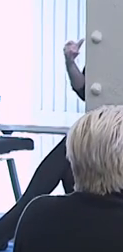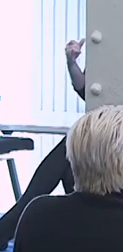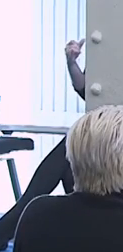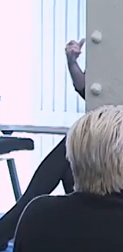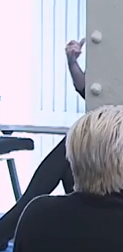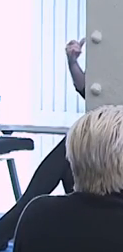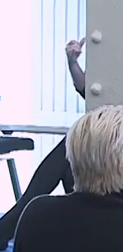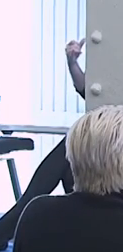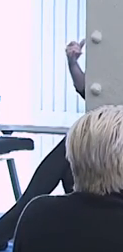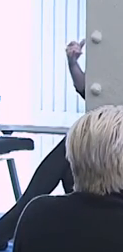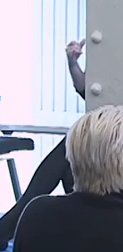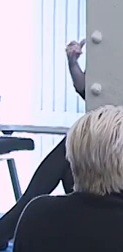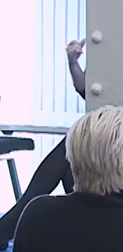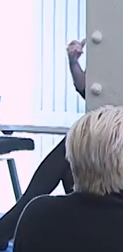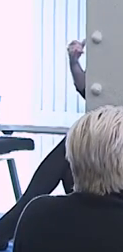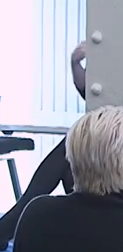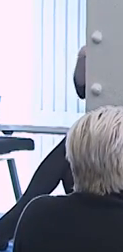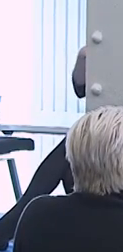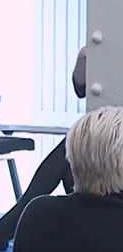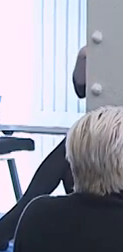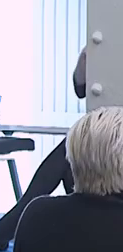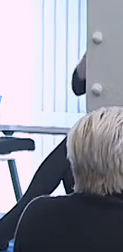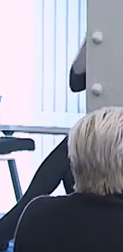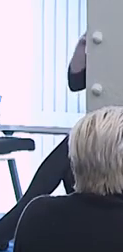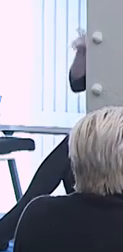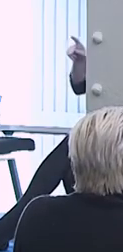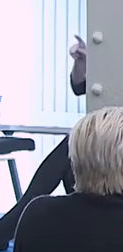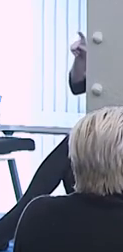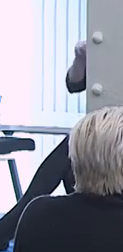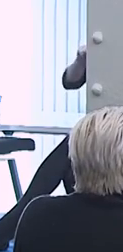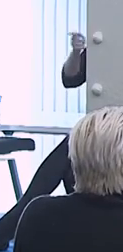gay, lesbian, bisexual, transgender people, etc.,